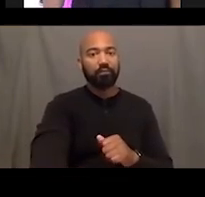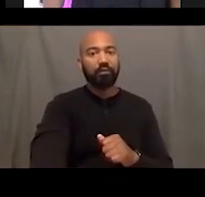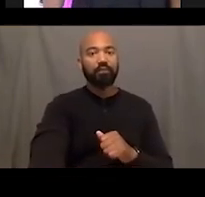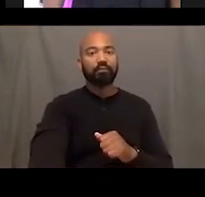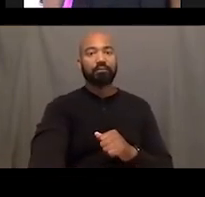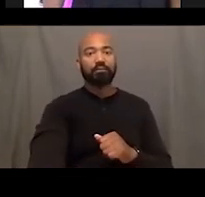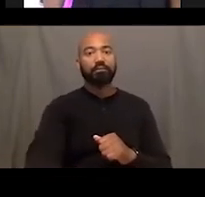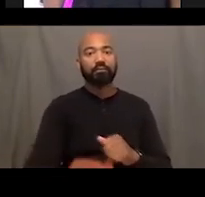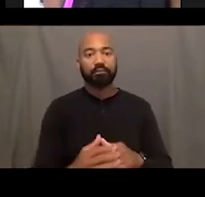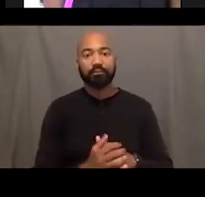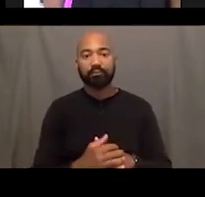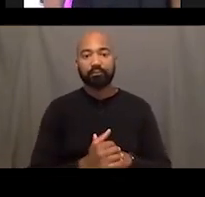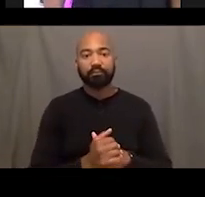It'll save you a lot of time.